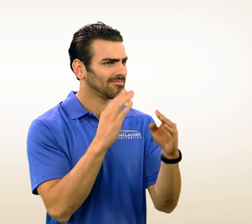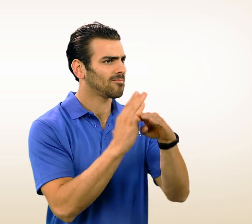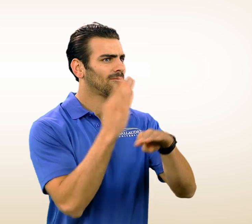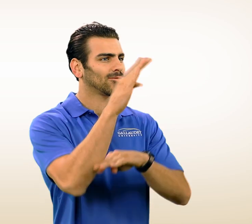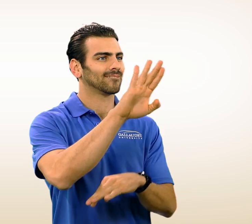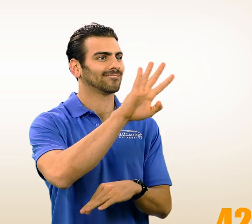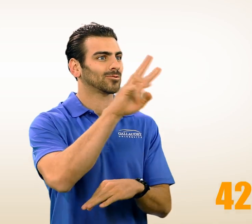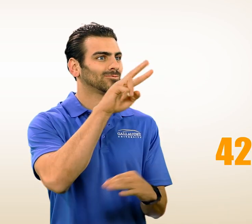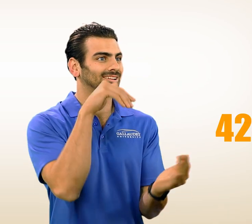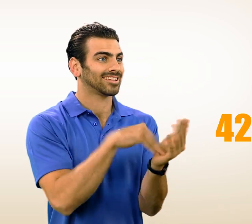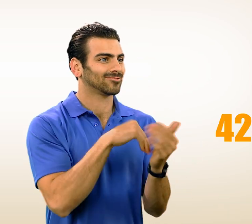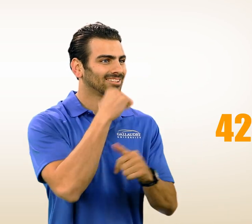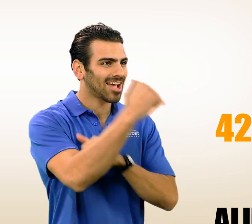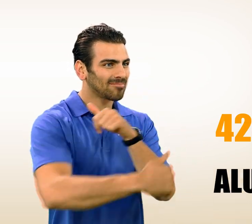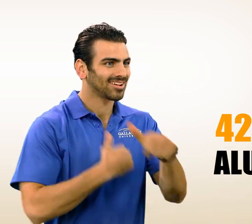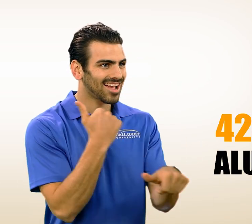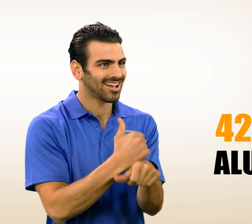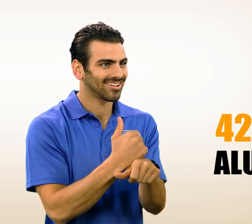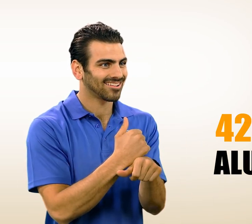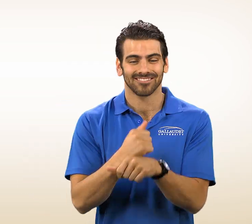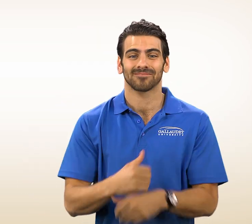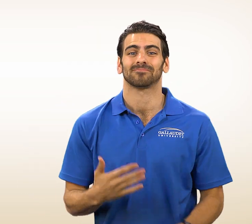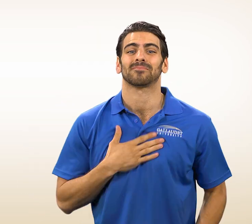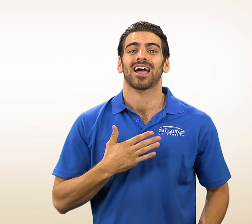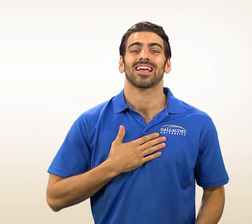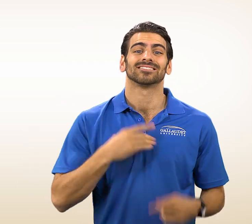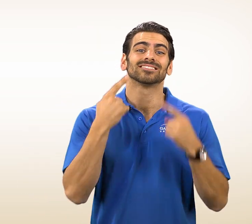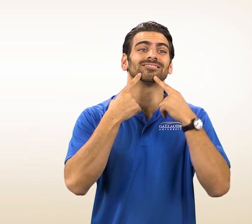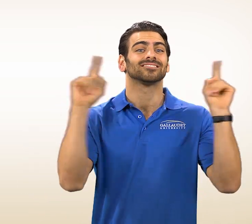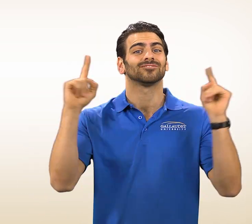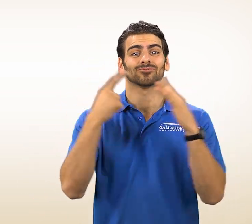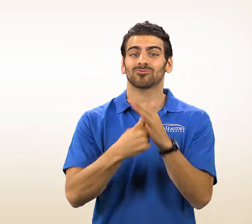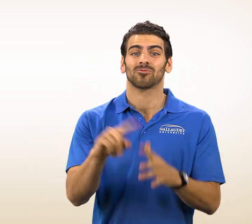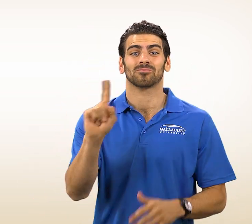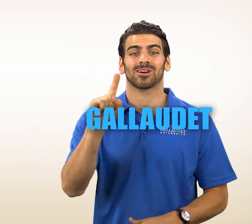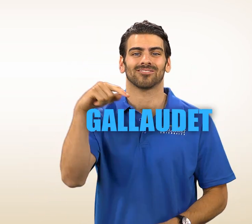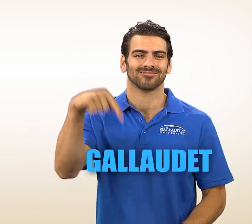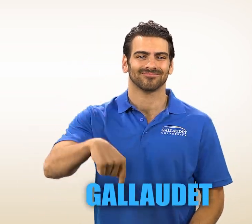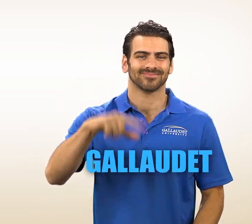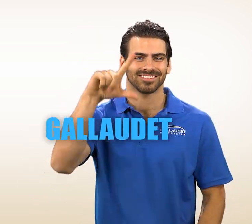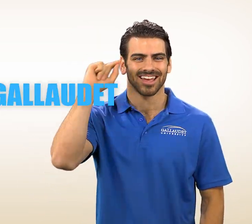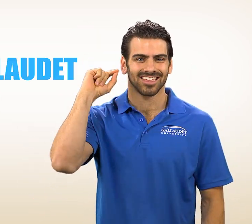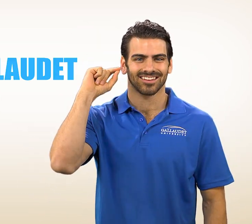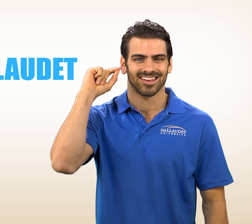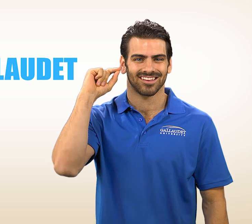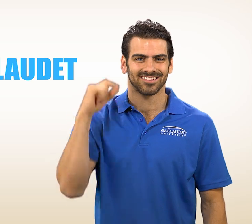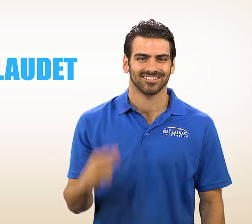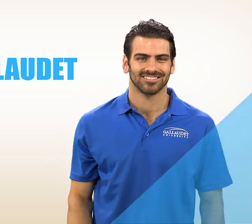and over 42,000 alumni. My success started here at Gallaudet University.